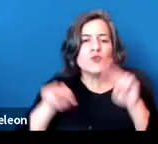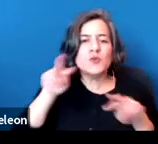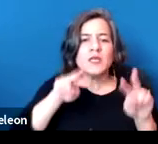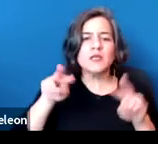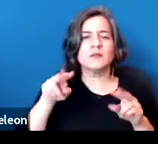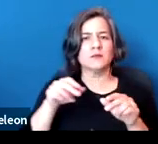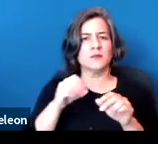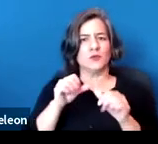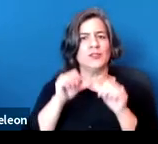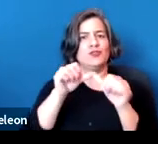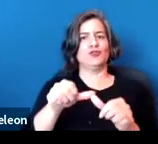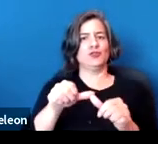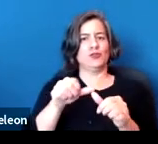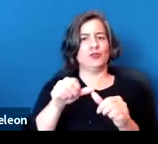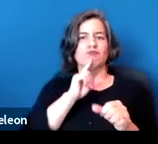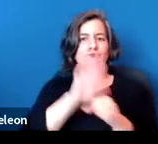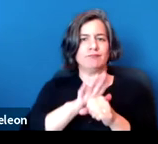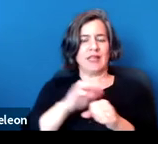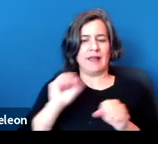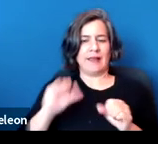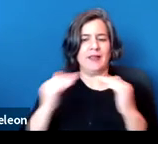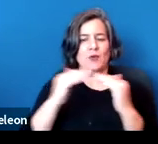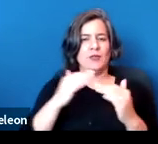to be able to equally and safely enjoy my home."